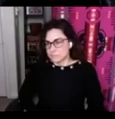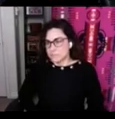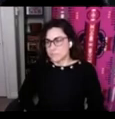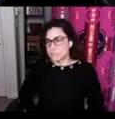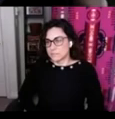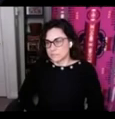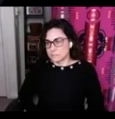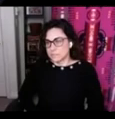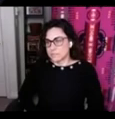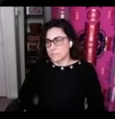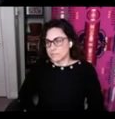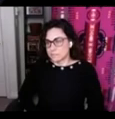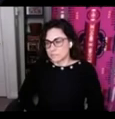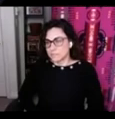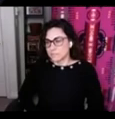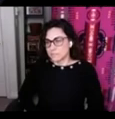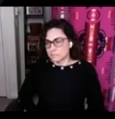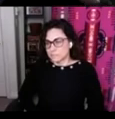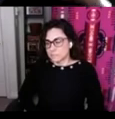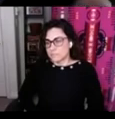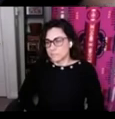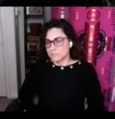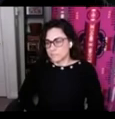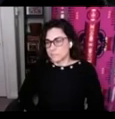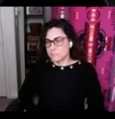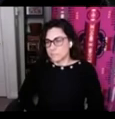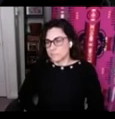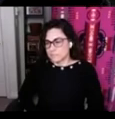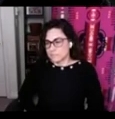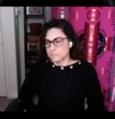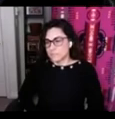so we did that and we've been using that as a way to assess our teachers and how they're